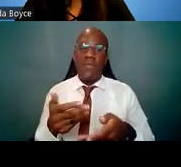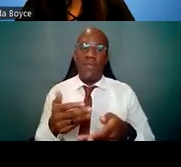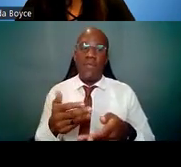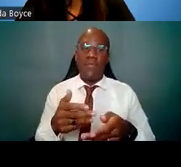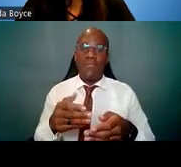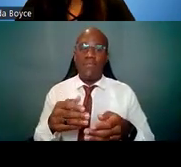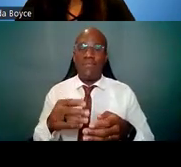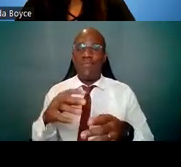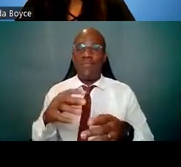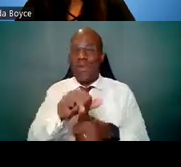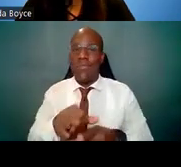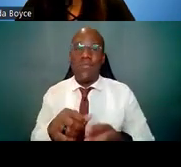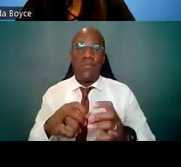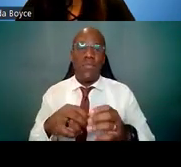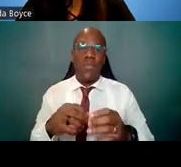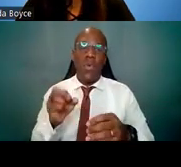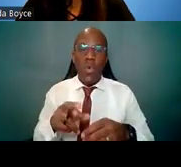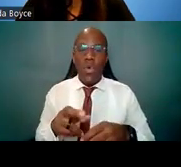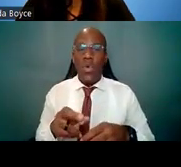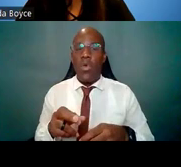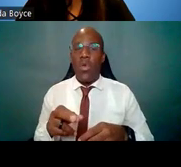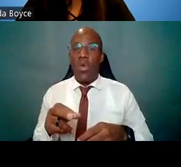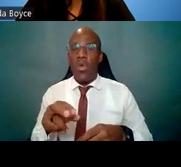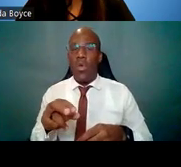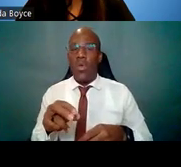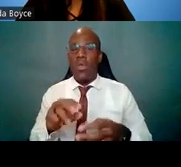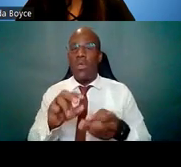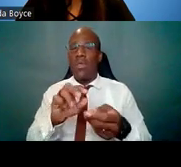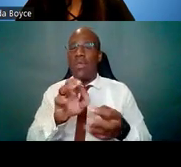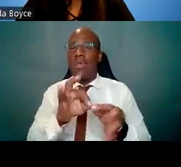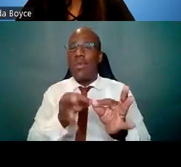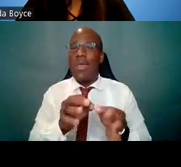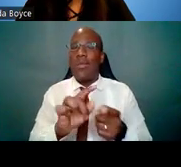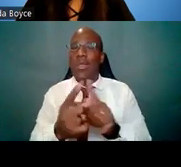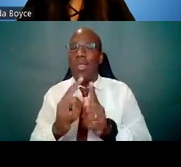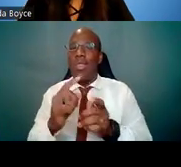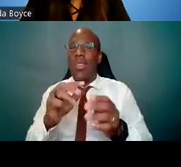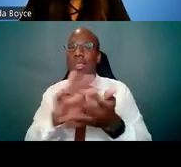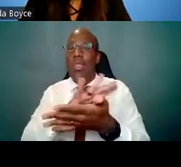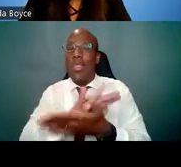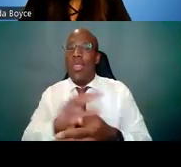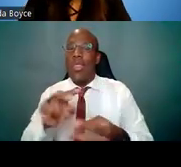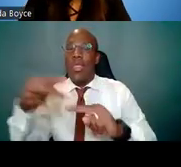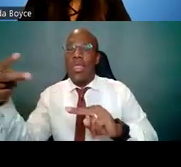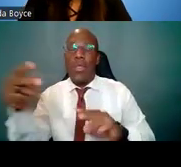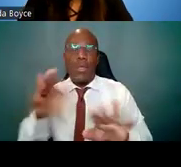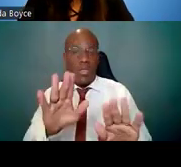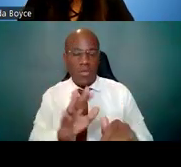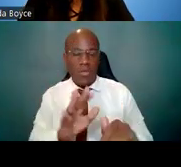Just as a helpful tip -- there are no expectations that the research can be particularly innovative or risky,